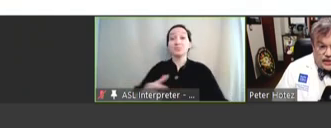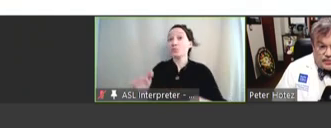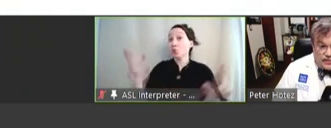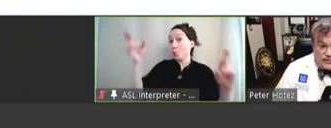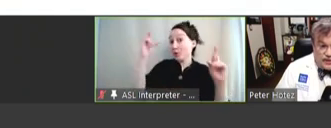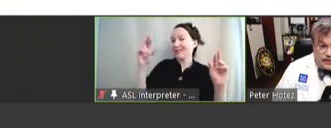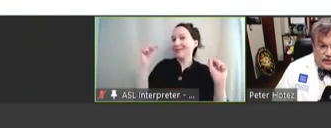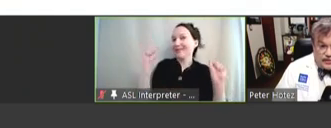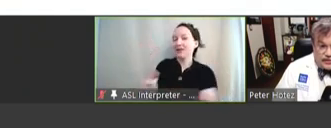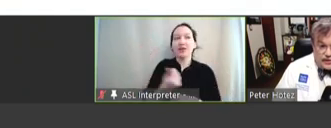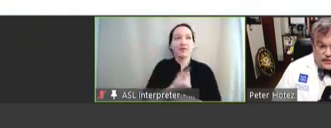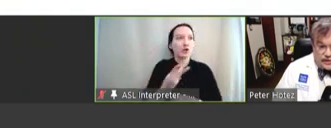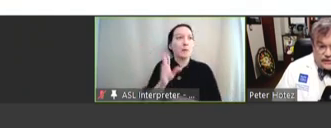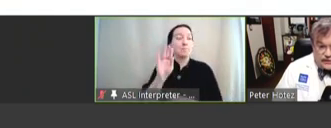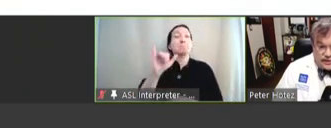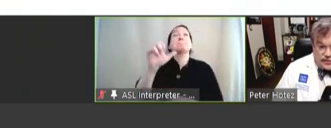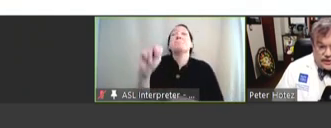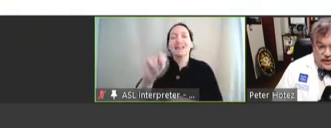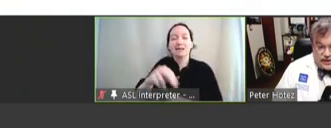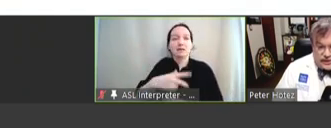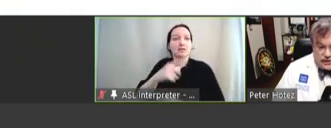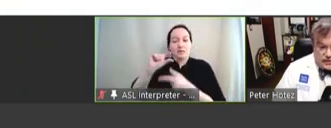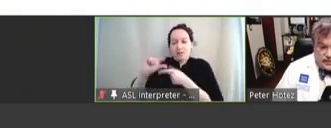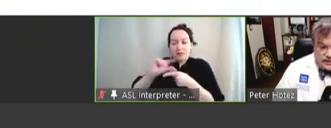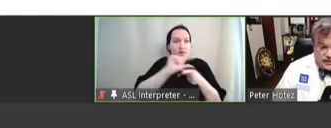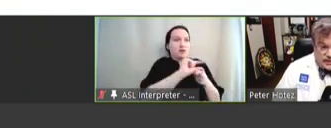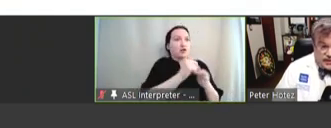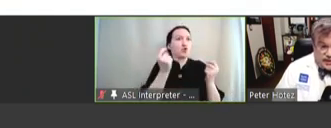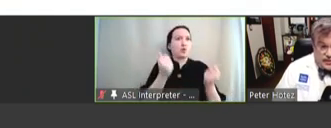a couple billion doses of this fairly quickly, because there's no limit to the you